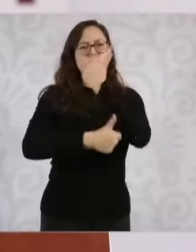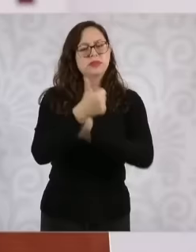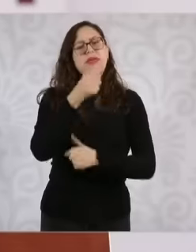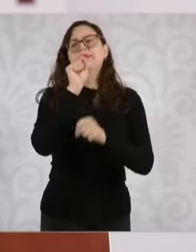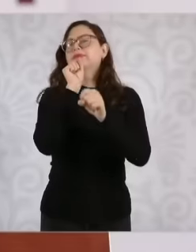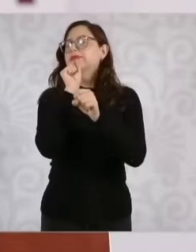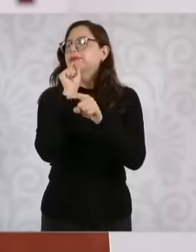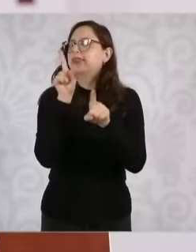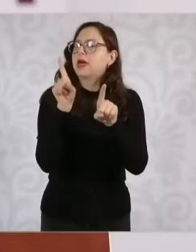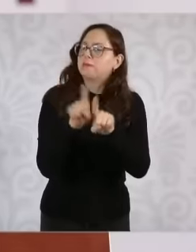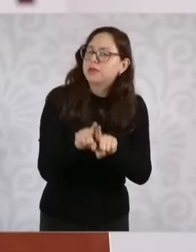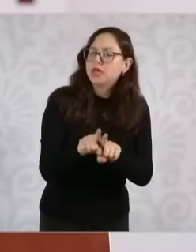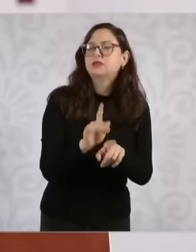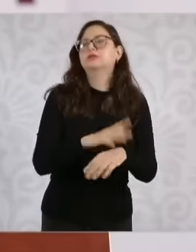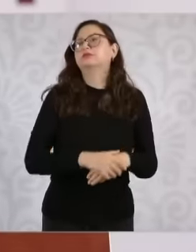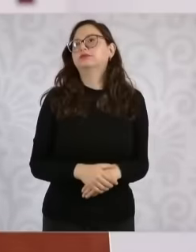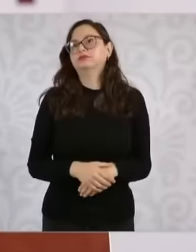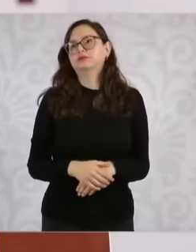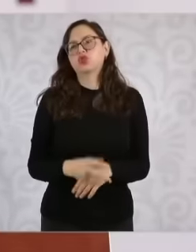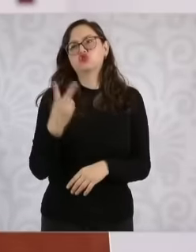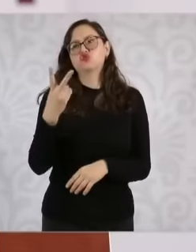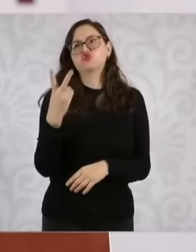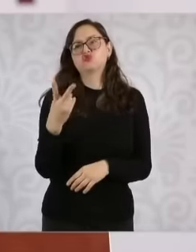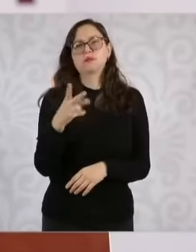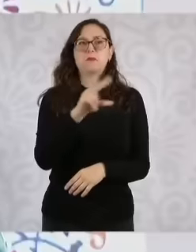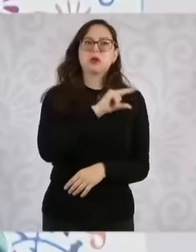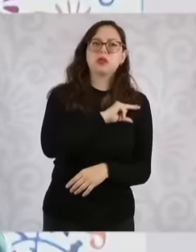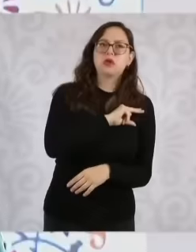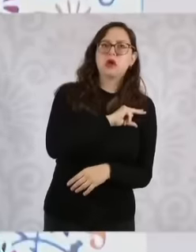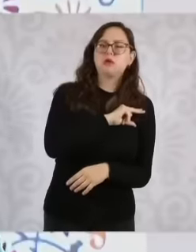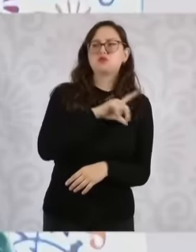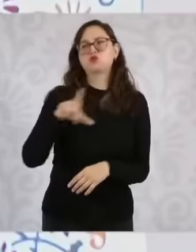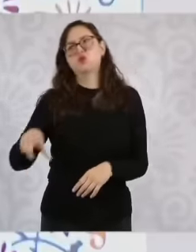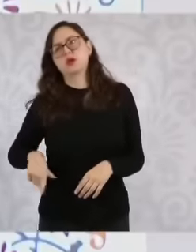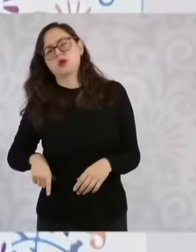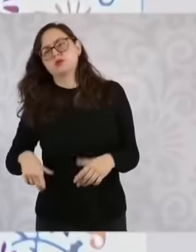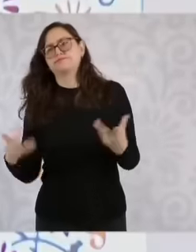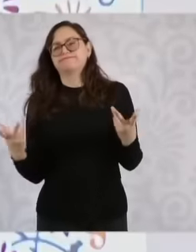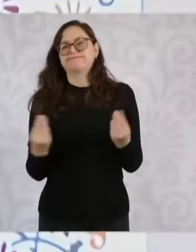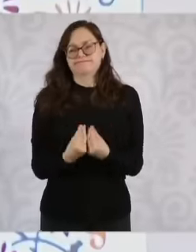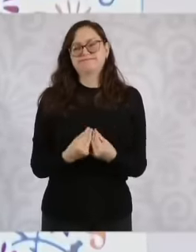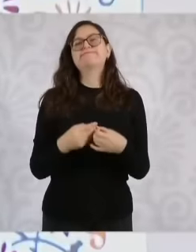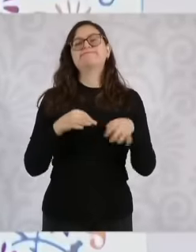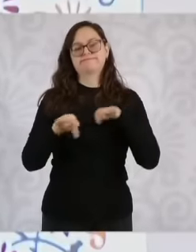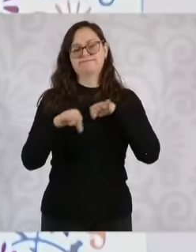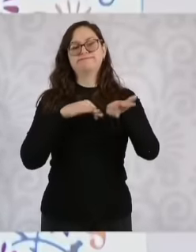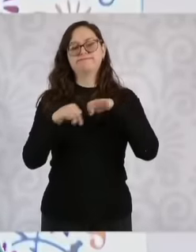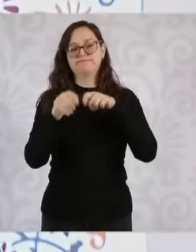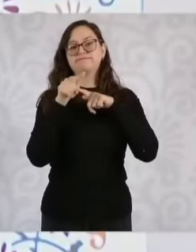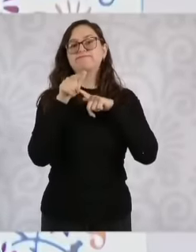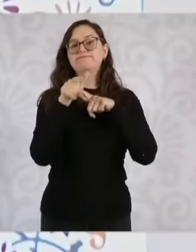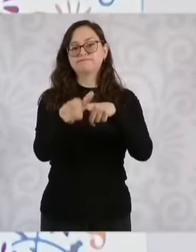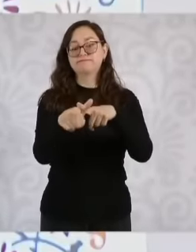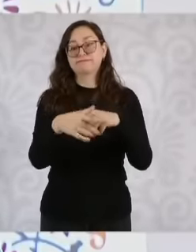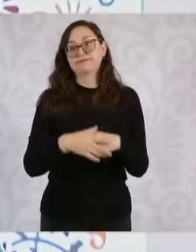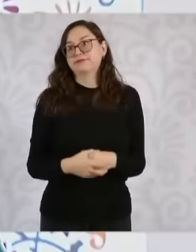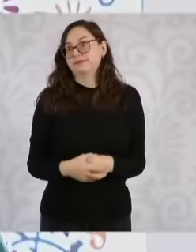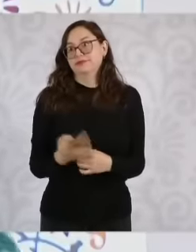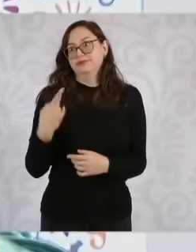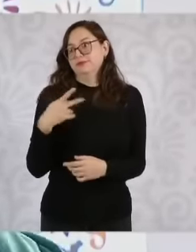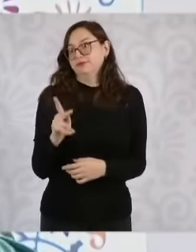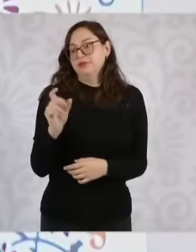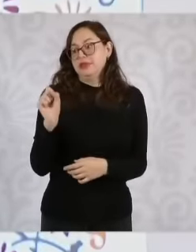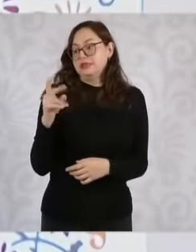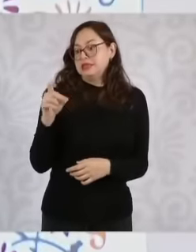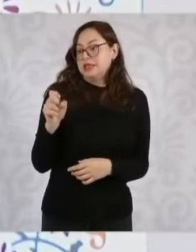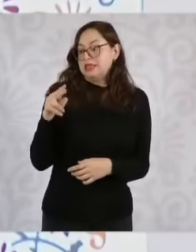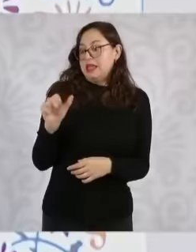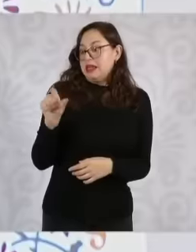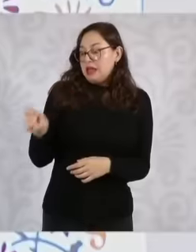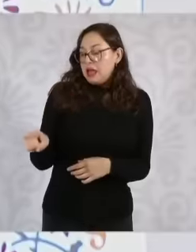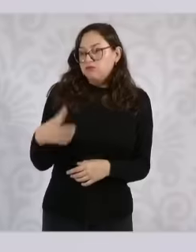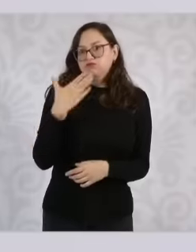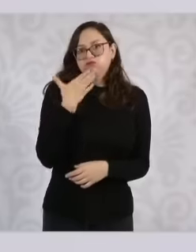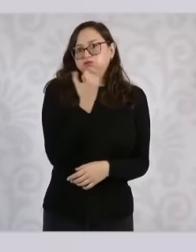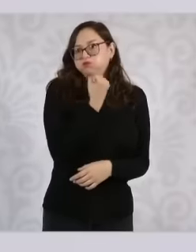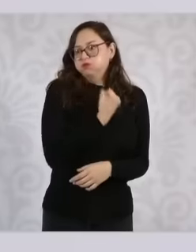private construction companies. It's going to continue working because they are very good. It costs half,